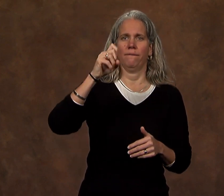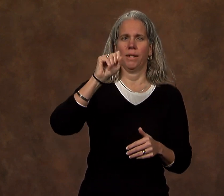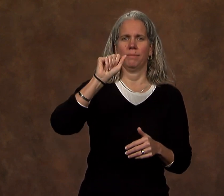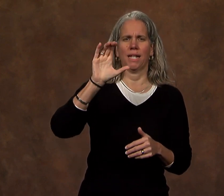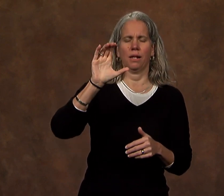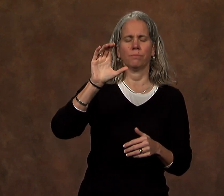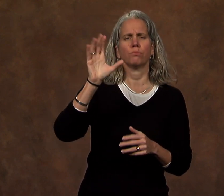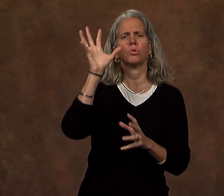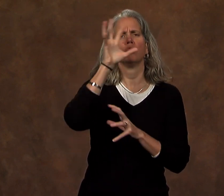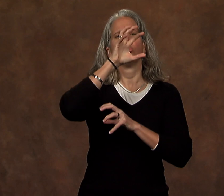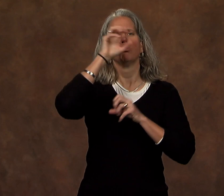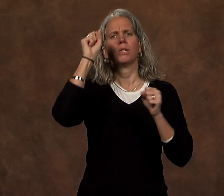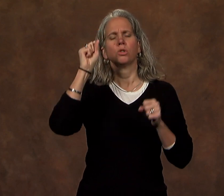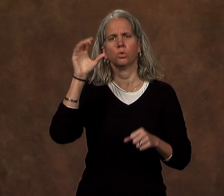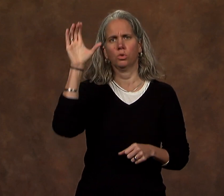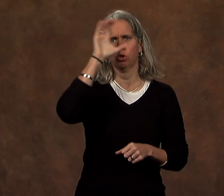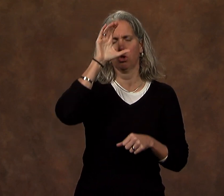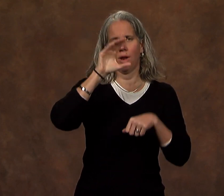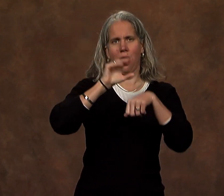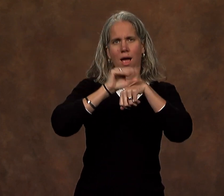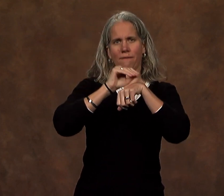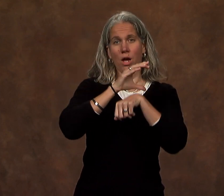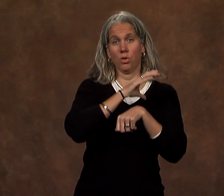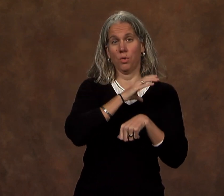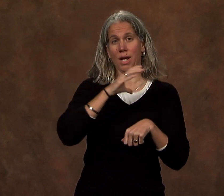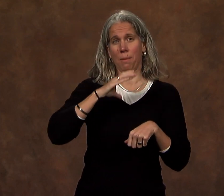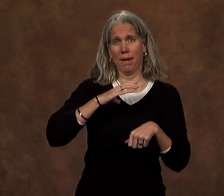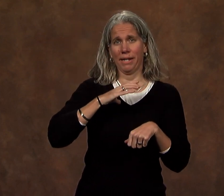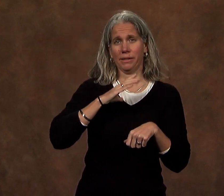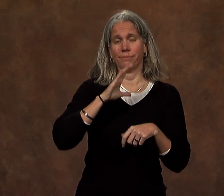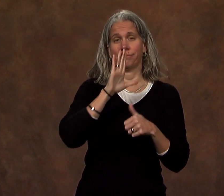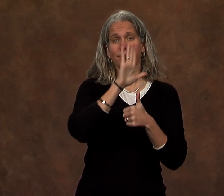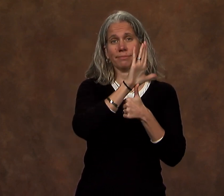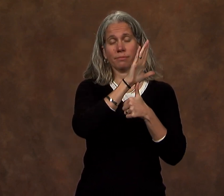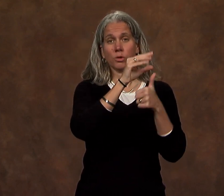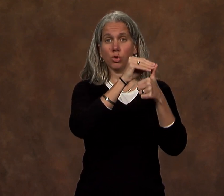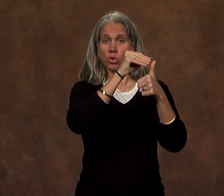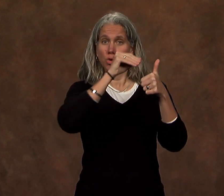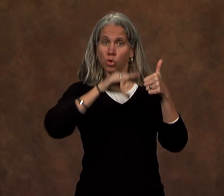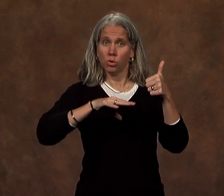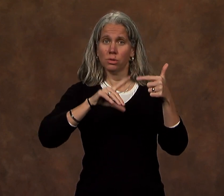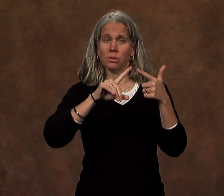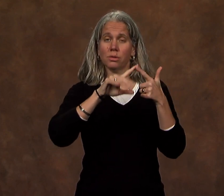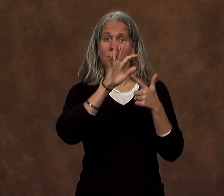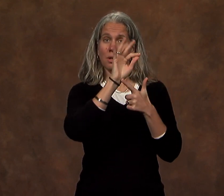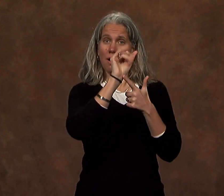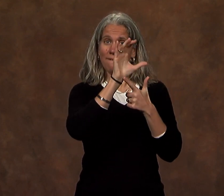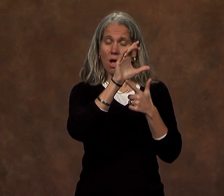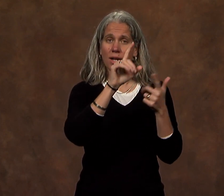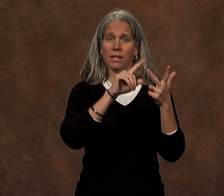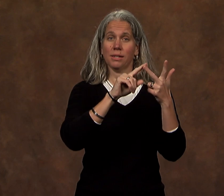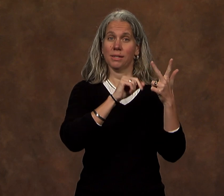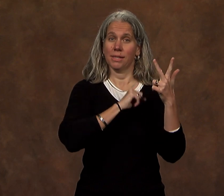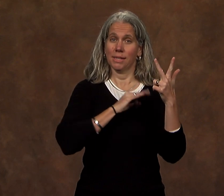by the Presidential Search Advisory Committee, PSAC. This committee is made up of students,